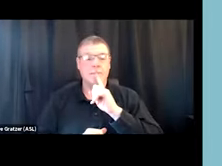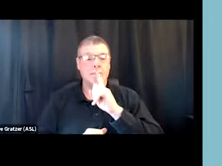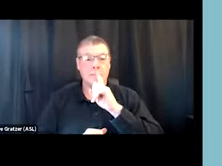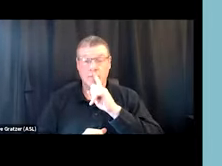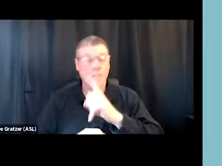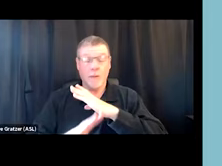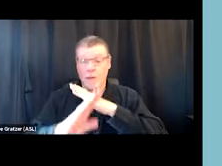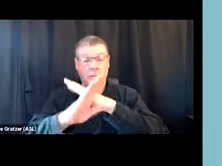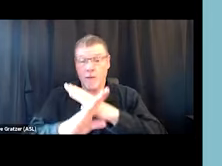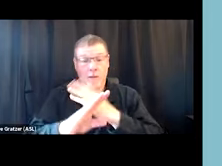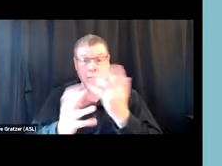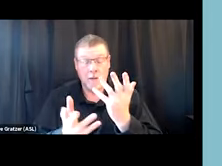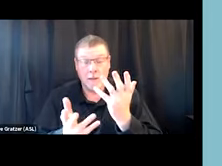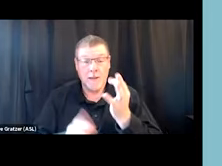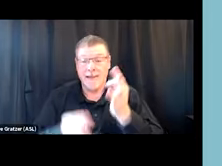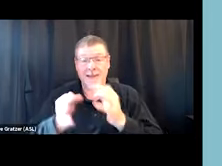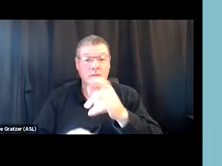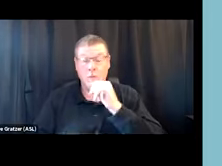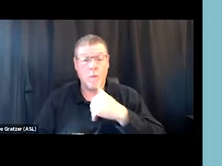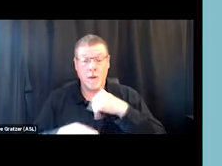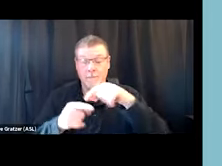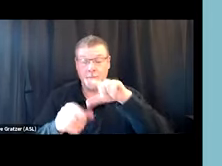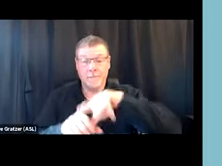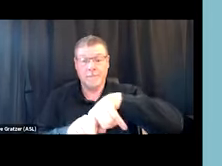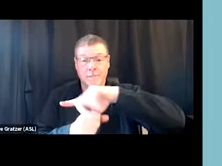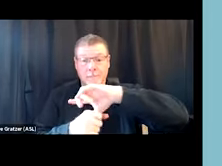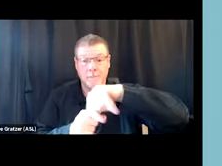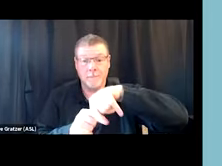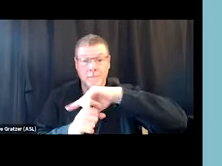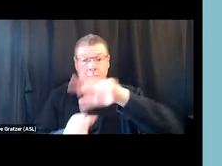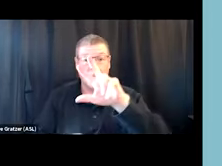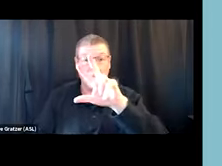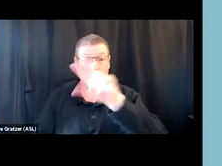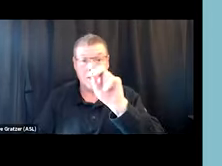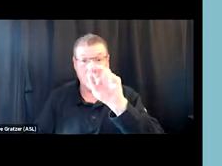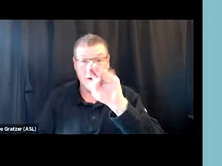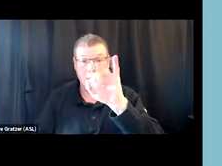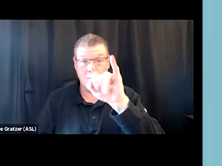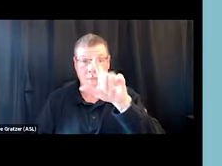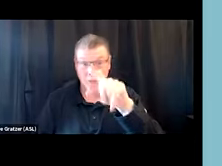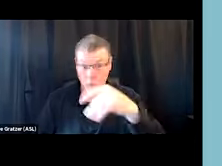Like, if you don't have a methadone clinic within 30 miles, is there a bus? Do you have access to a friend that has transportation?